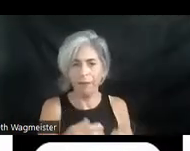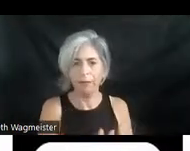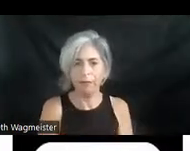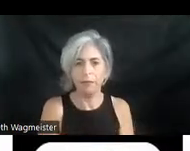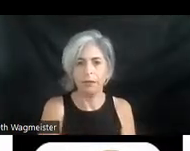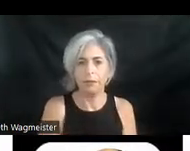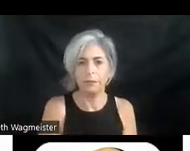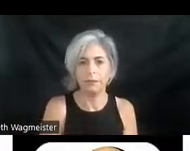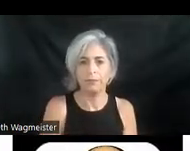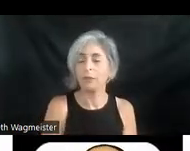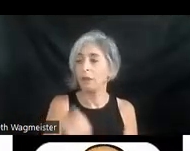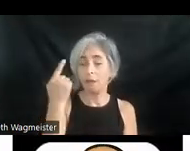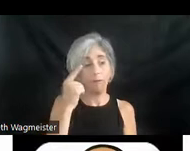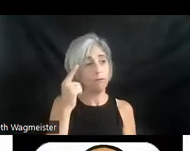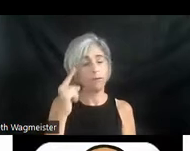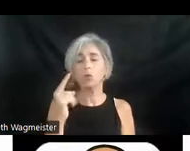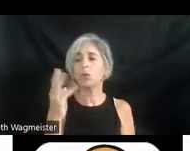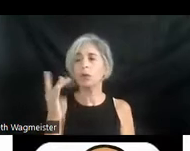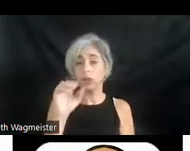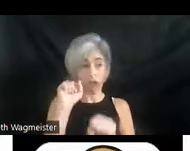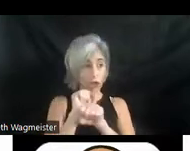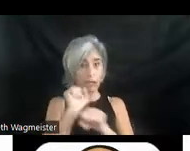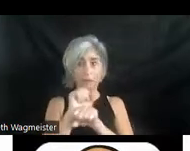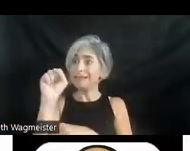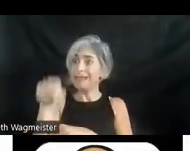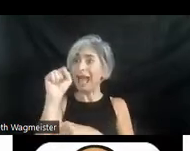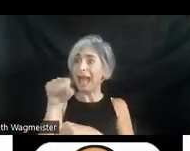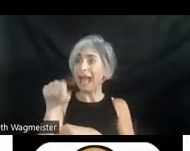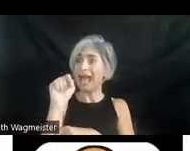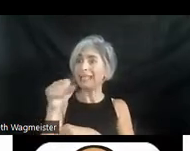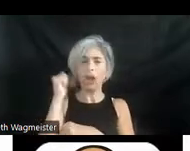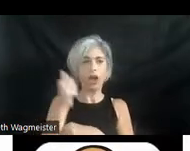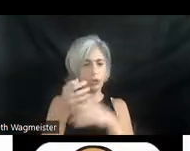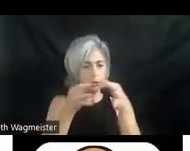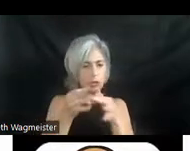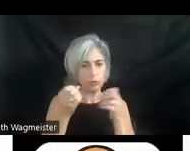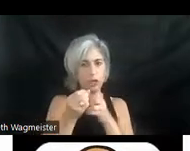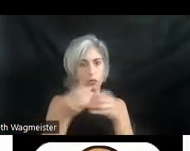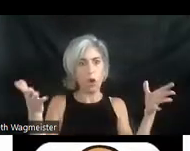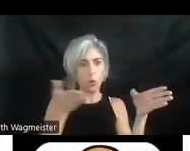As far as jobs, yes, audio description is very much a growth industry in this country.